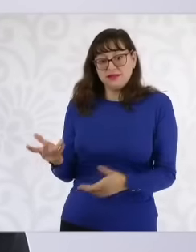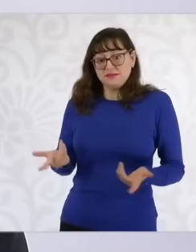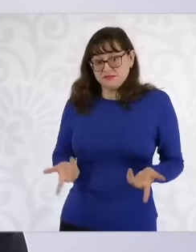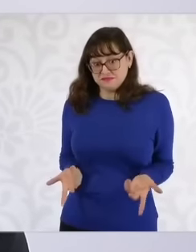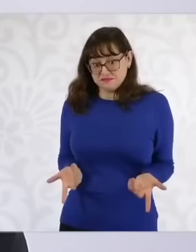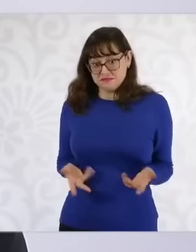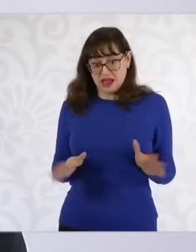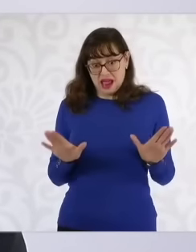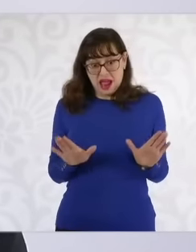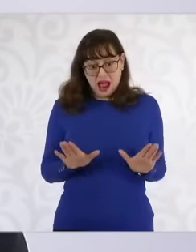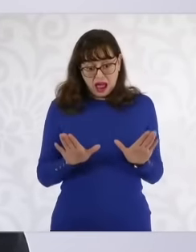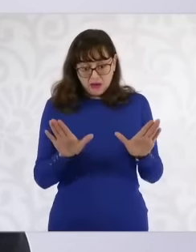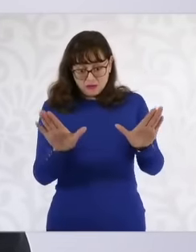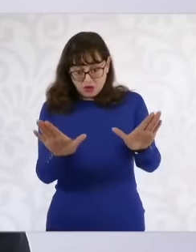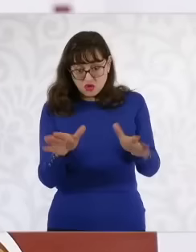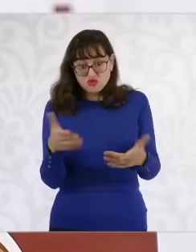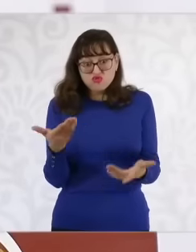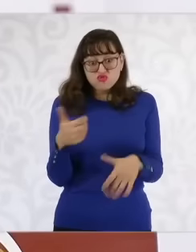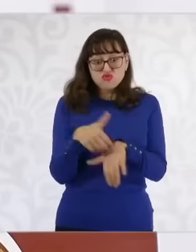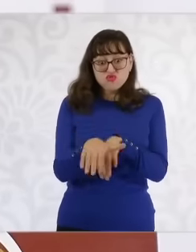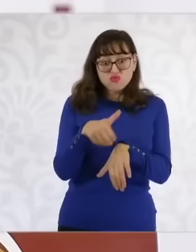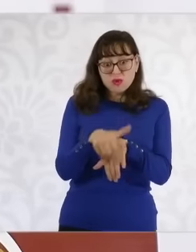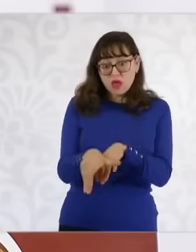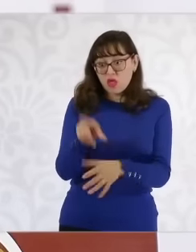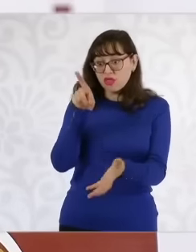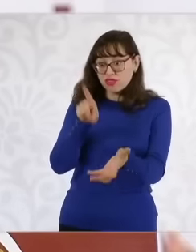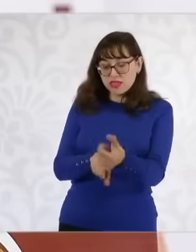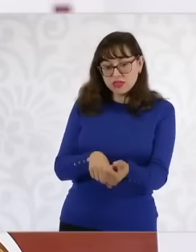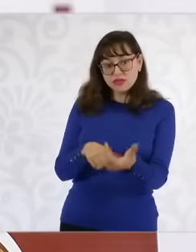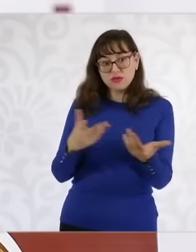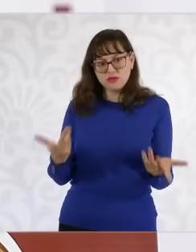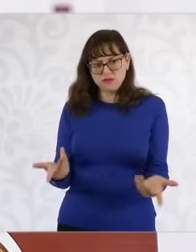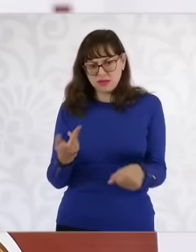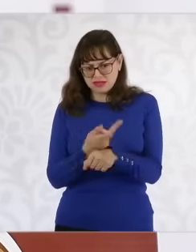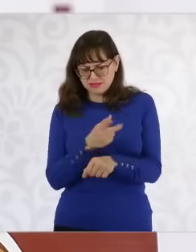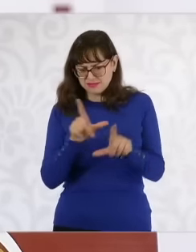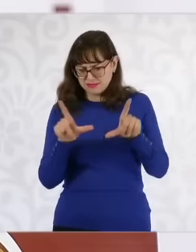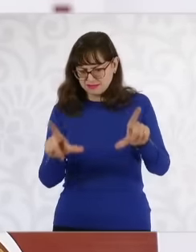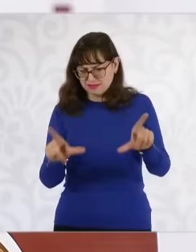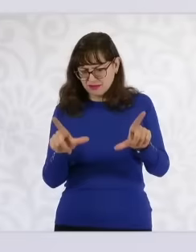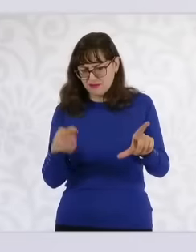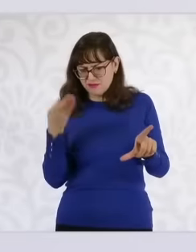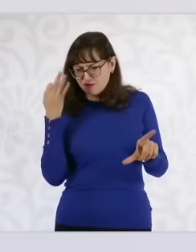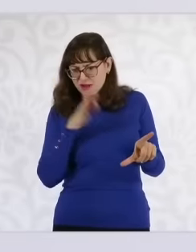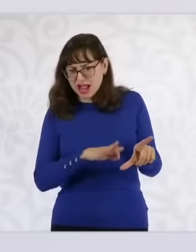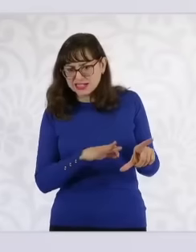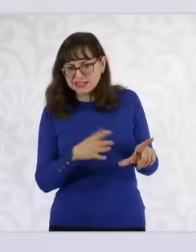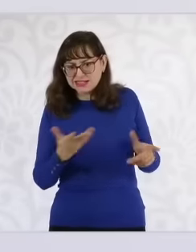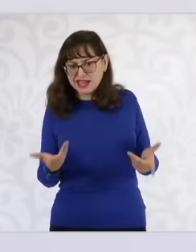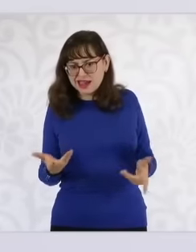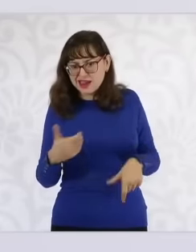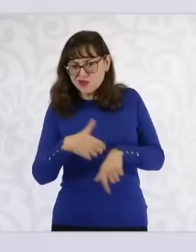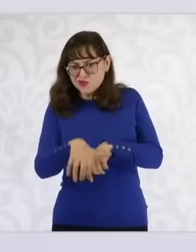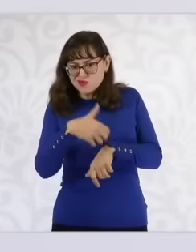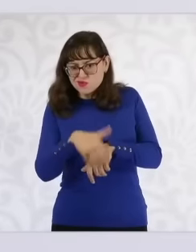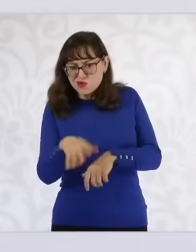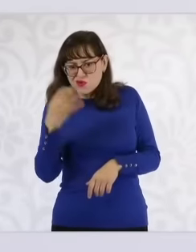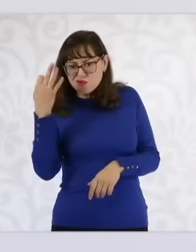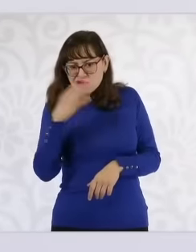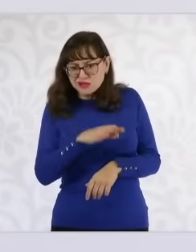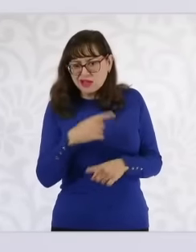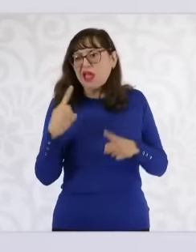must be identified. that had its cloned license plates, the pilot must fundamentally be identified